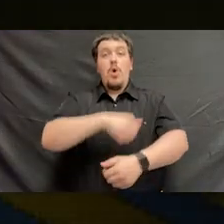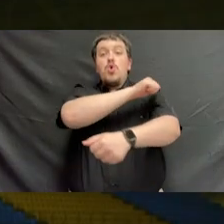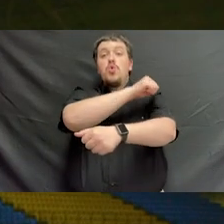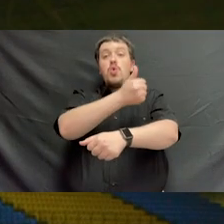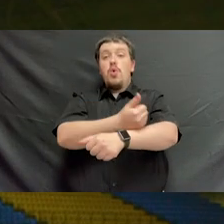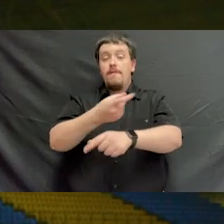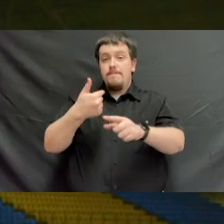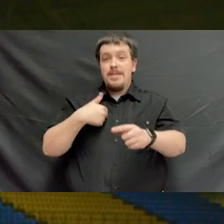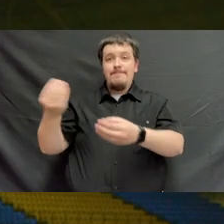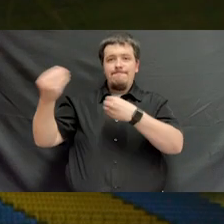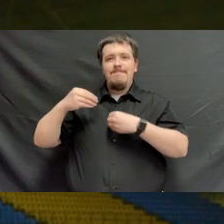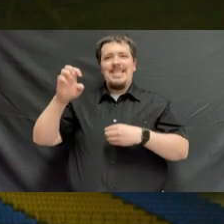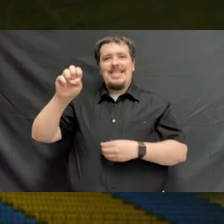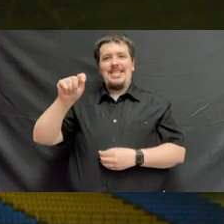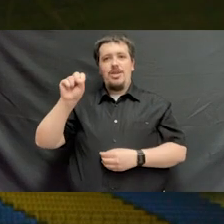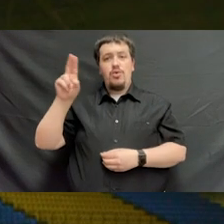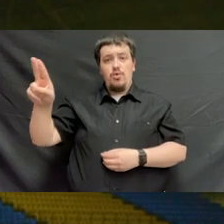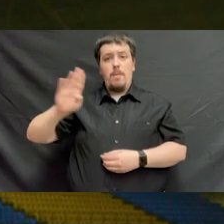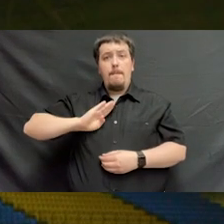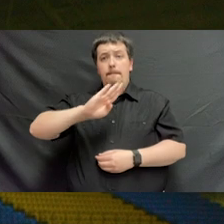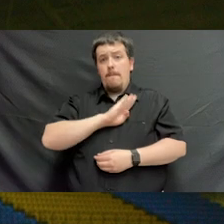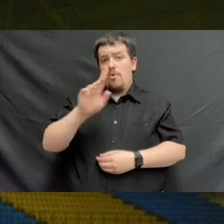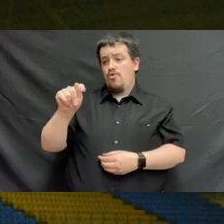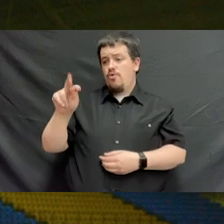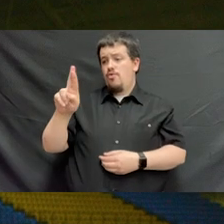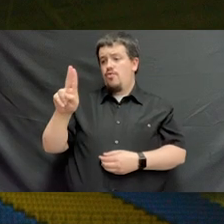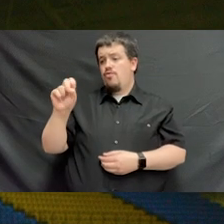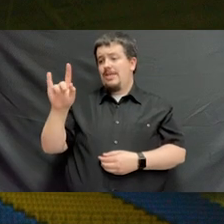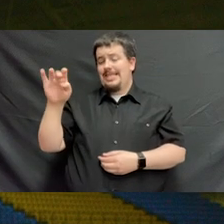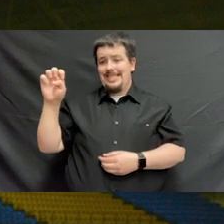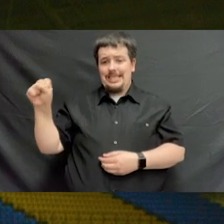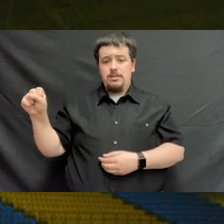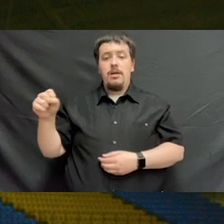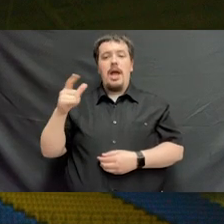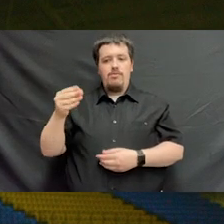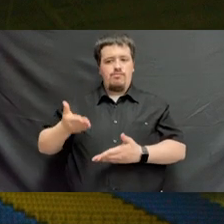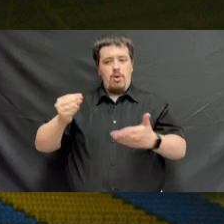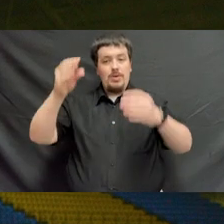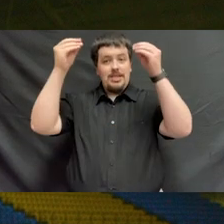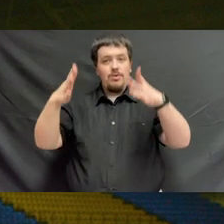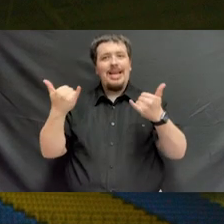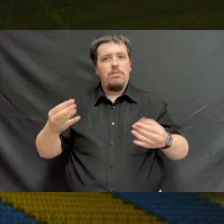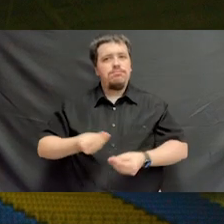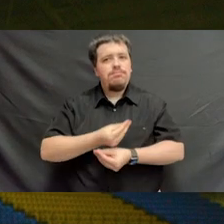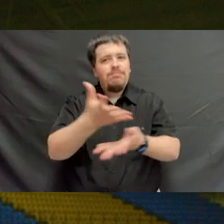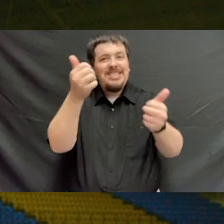By the authority vested in me by the East Tennessee State University Board of Trustees and upon the recommendation of your faculty,